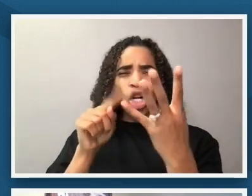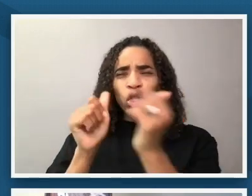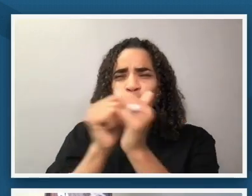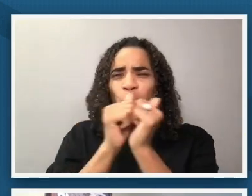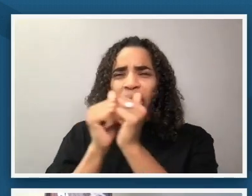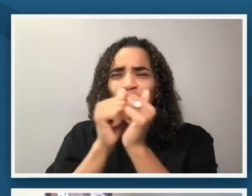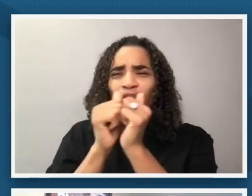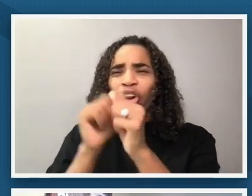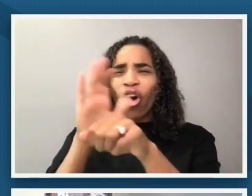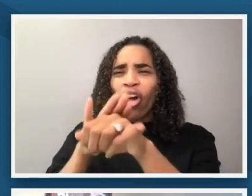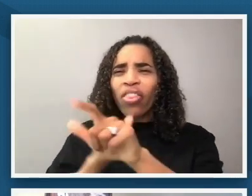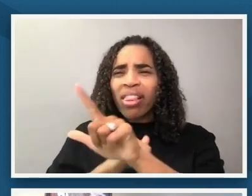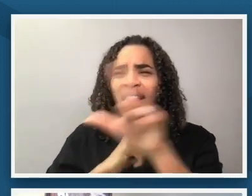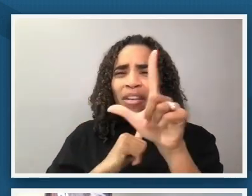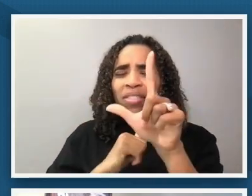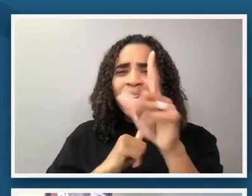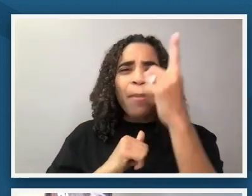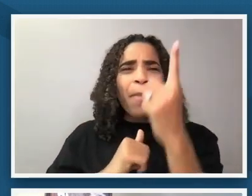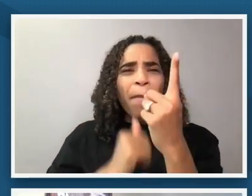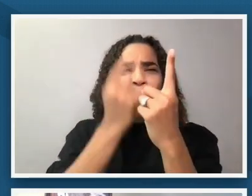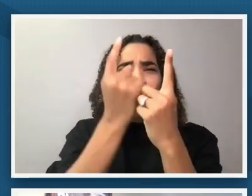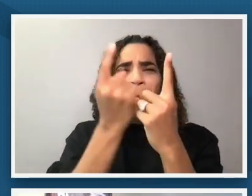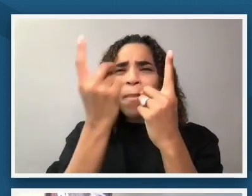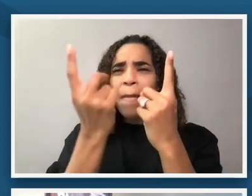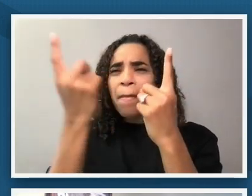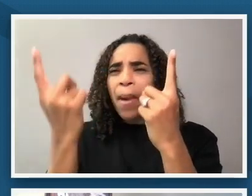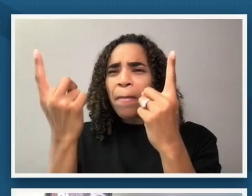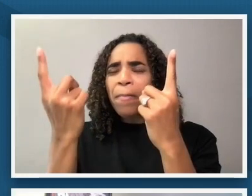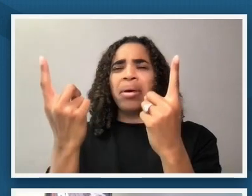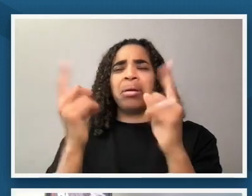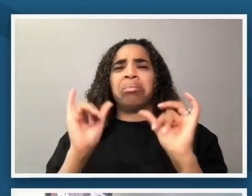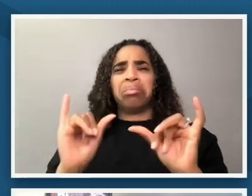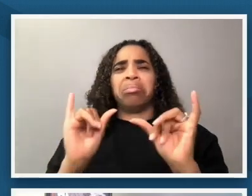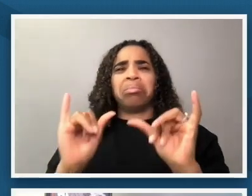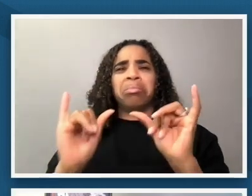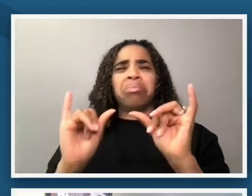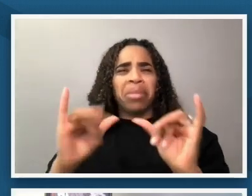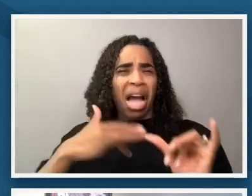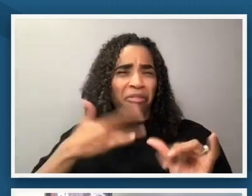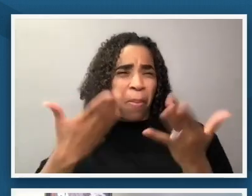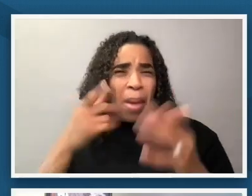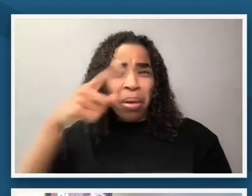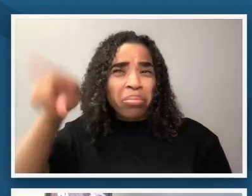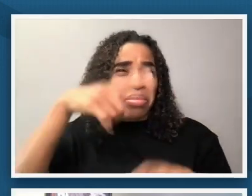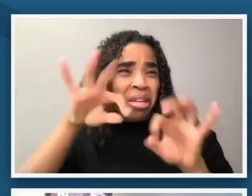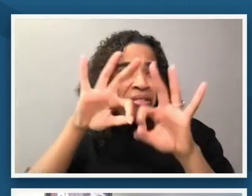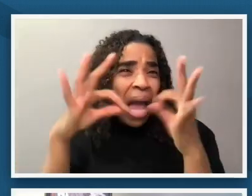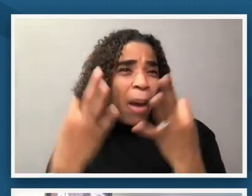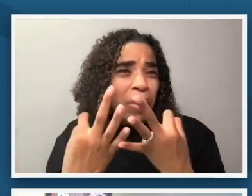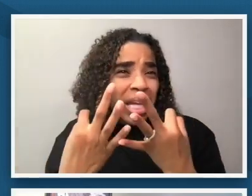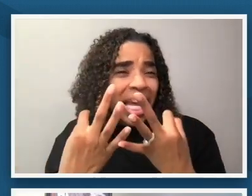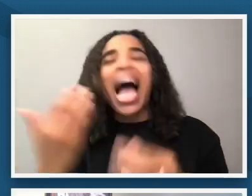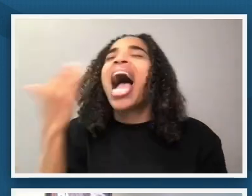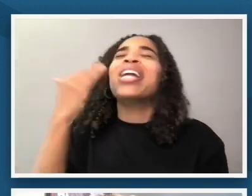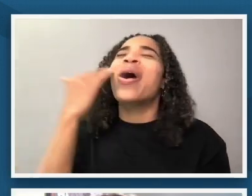um it gives me the sense of like a familial connection i know i'm doing exactly what